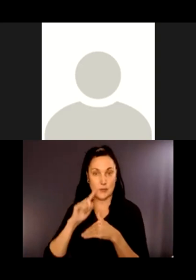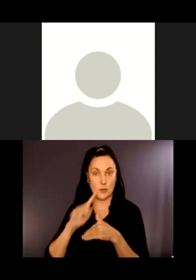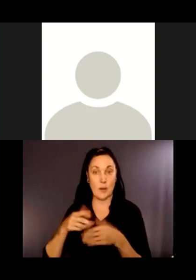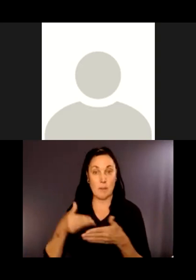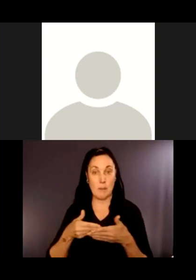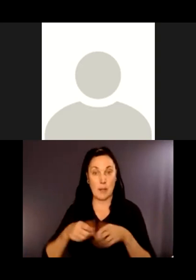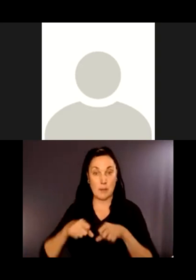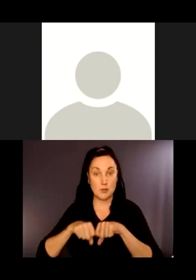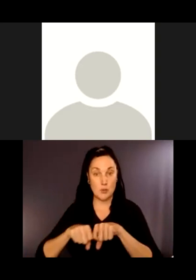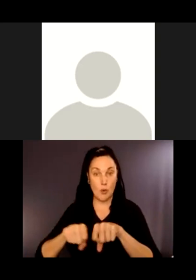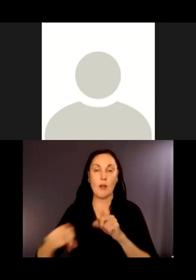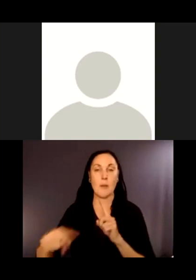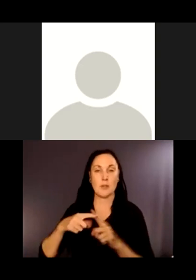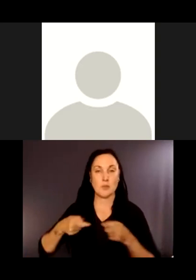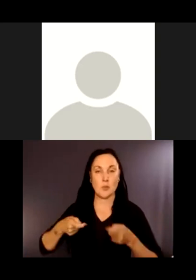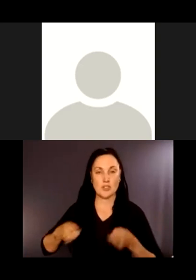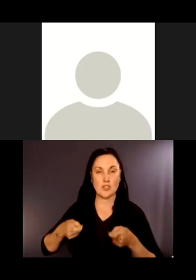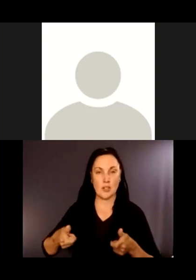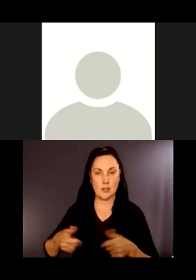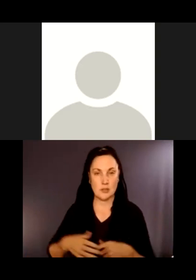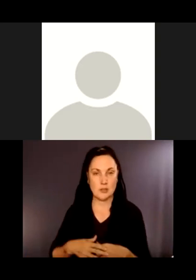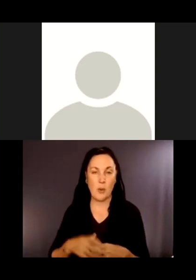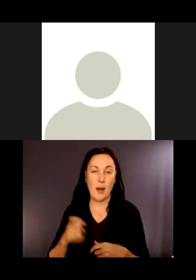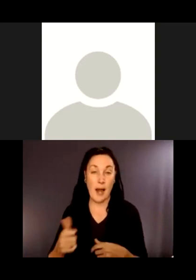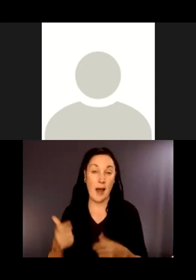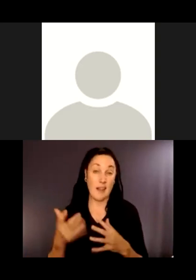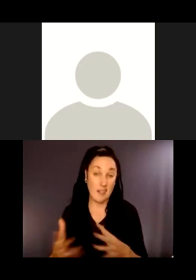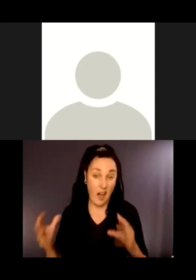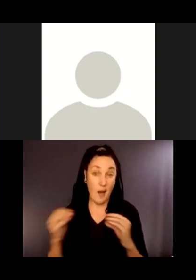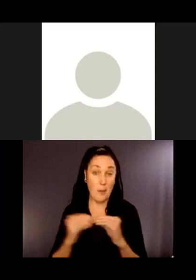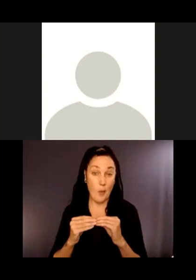So we're not a whole lot farther down the trail, but it's certainly farther than they are now, and it's definitely where